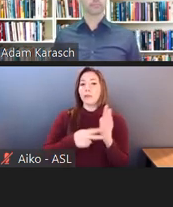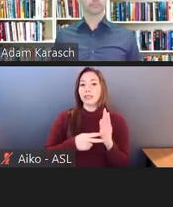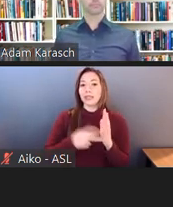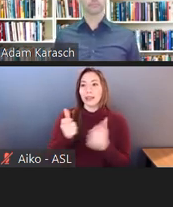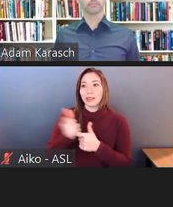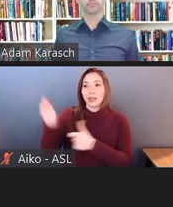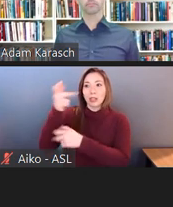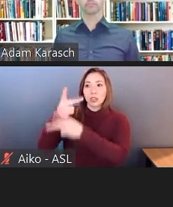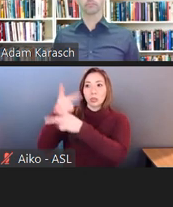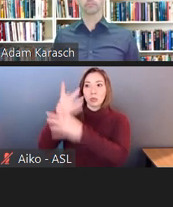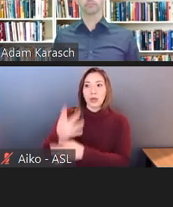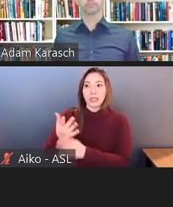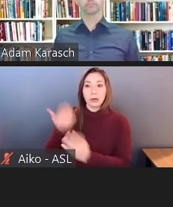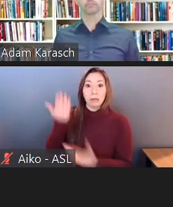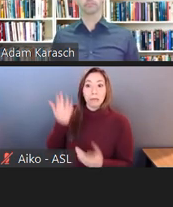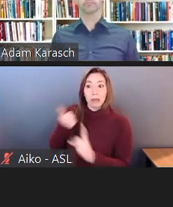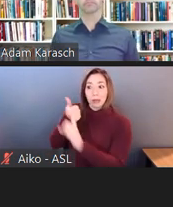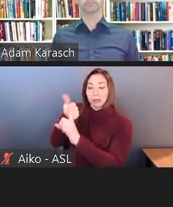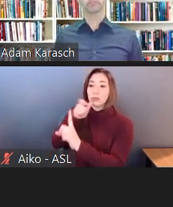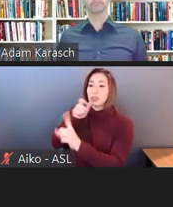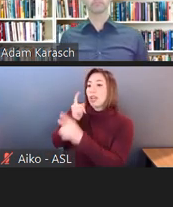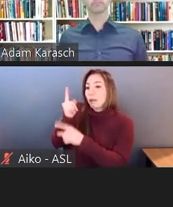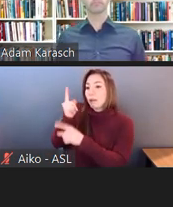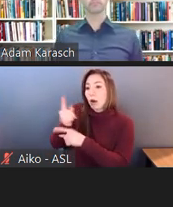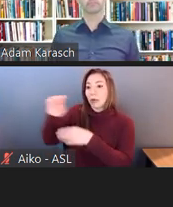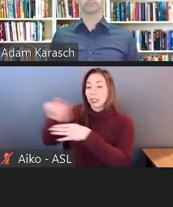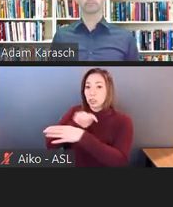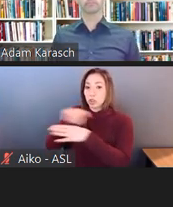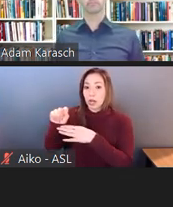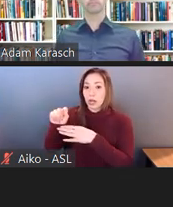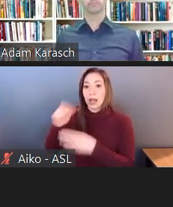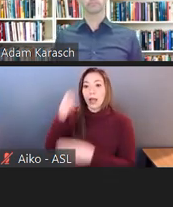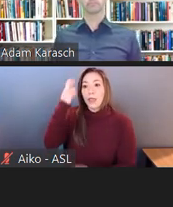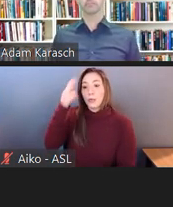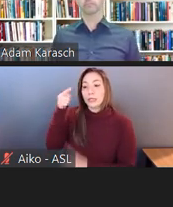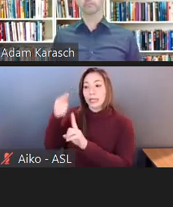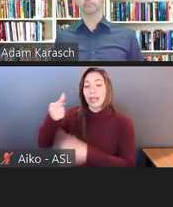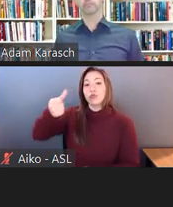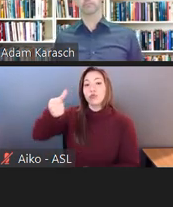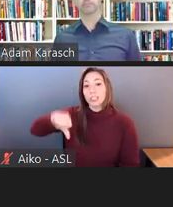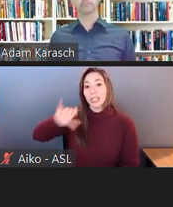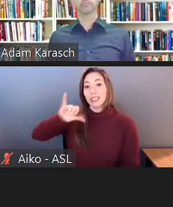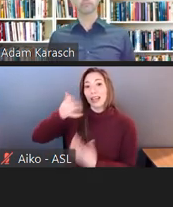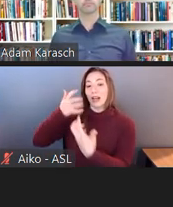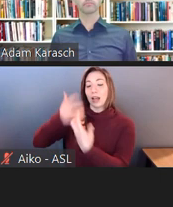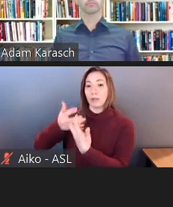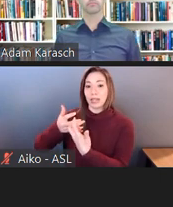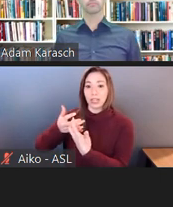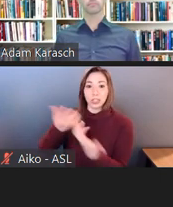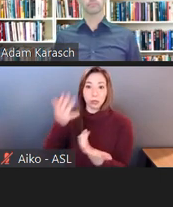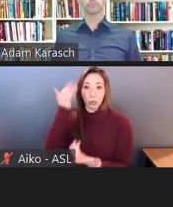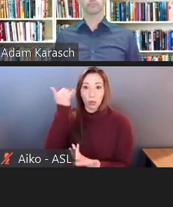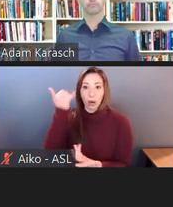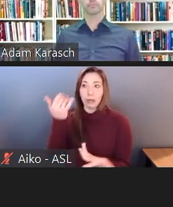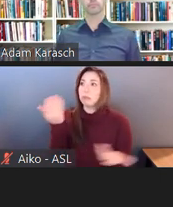been properly trained, and had rejected that accommodation without really asking anyone.